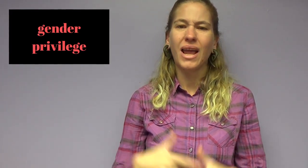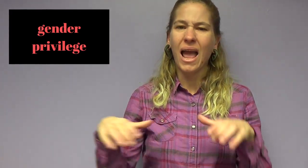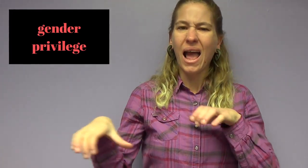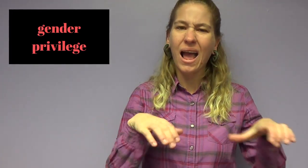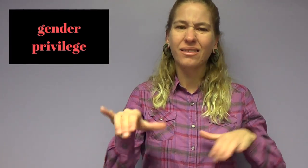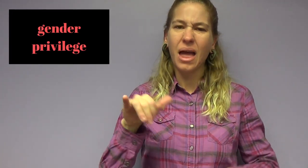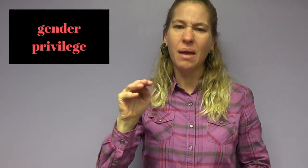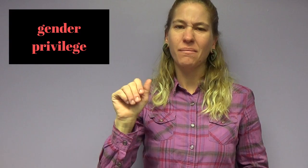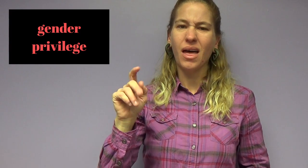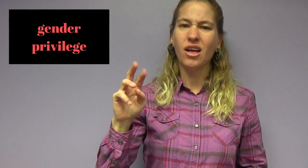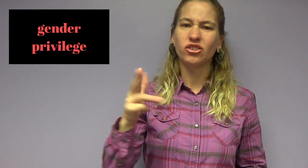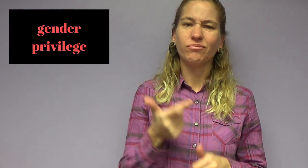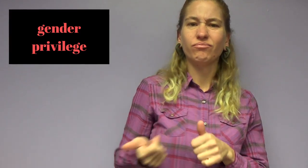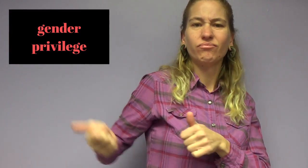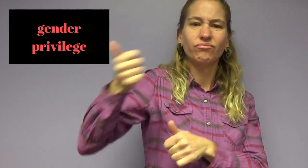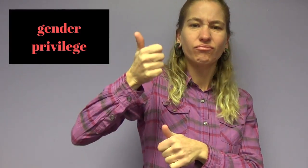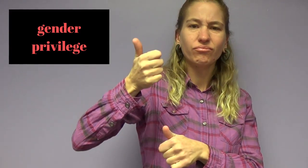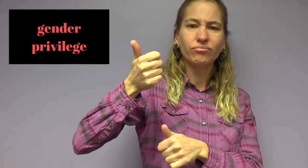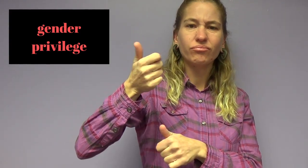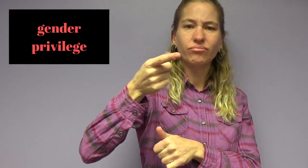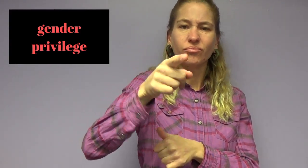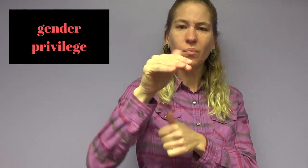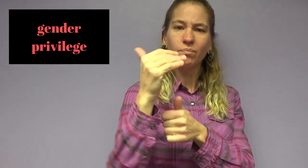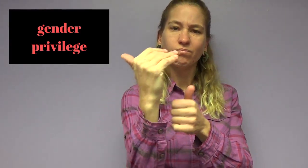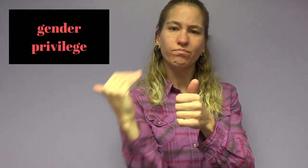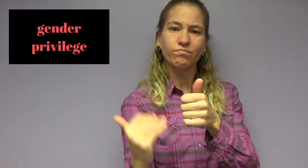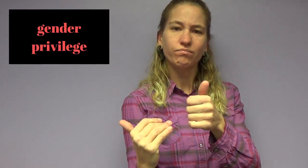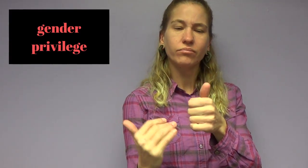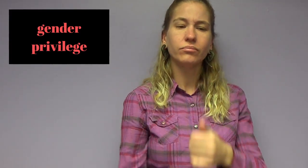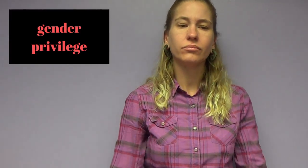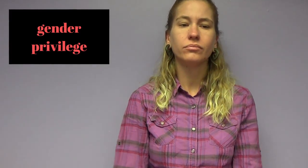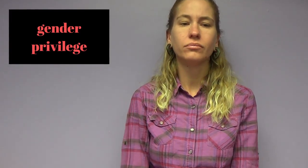They act like the master. They are always dominant, and you are always "less than."